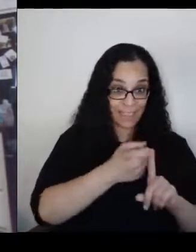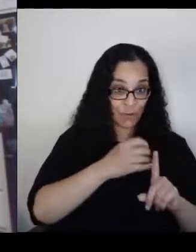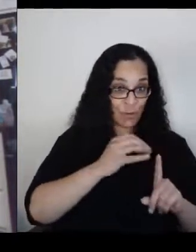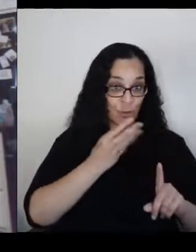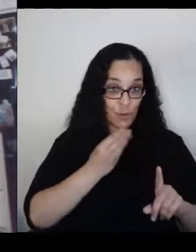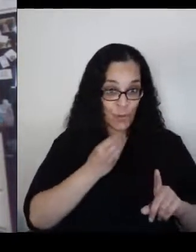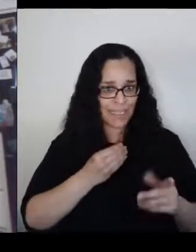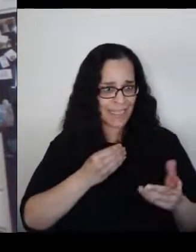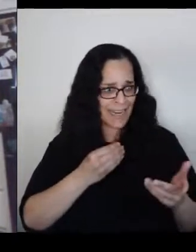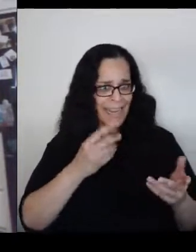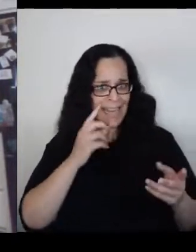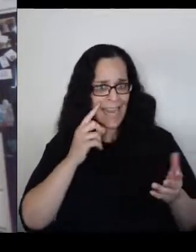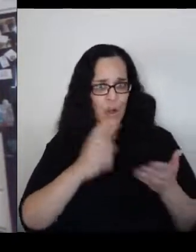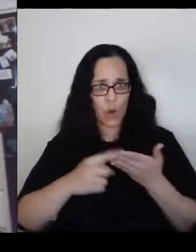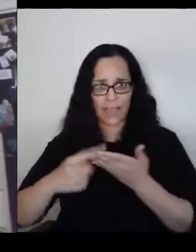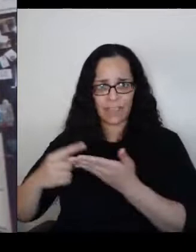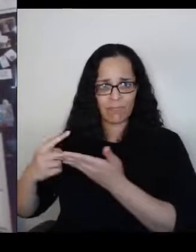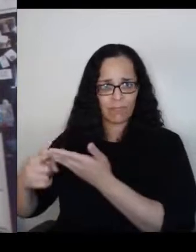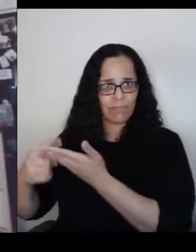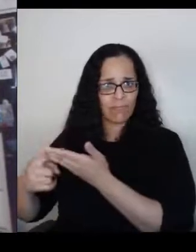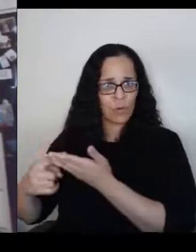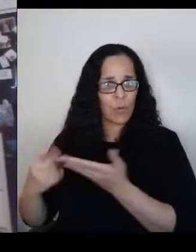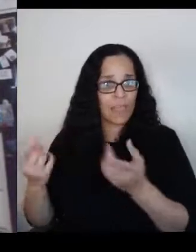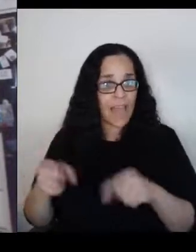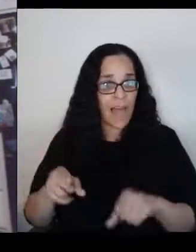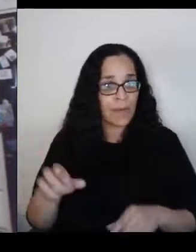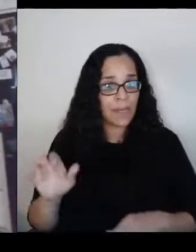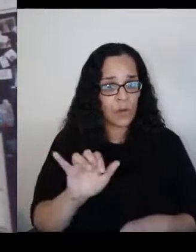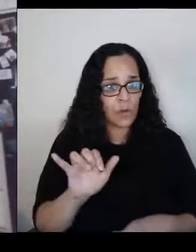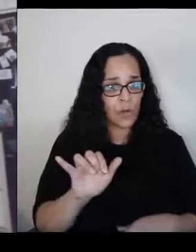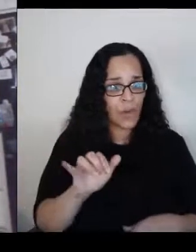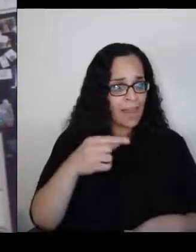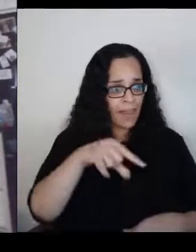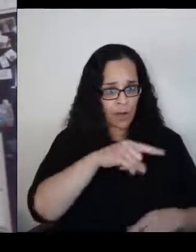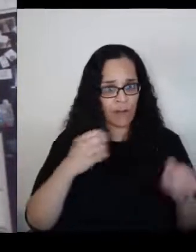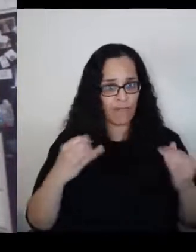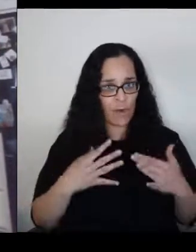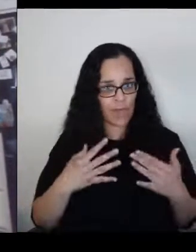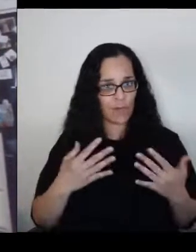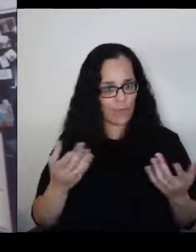and they are afraid of what's going on in our country today and they're afraid